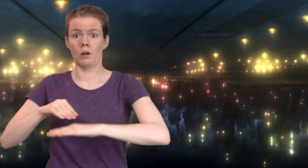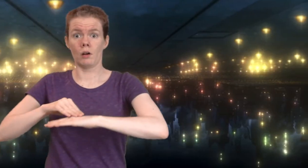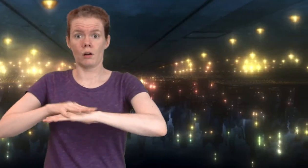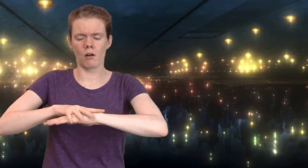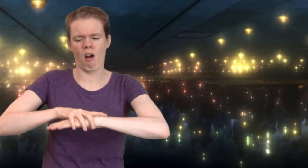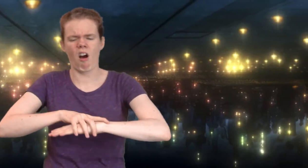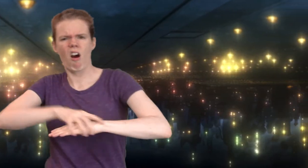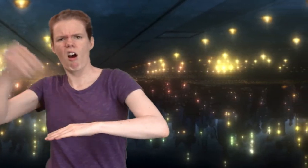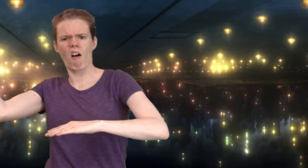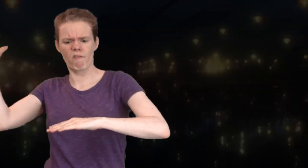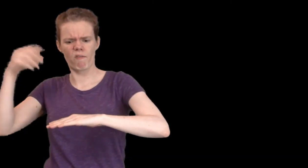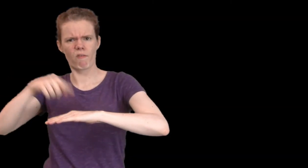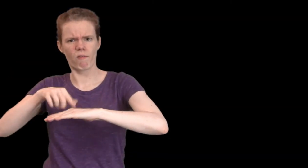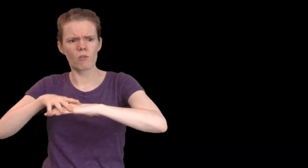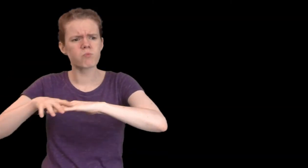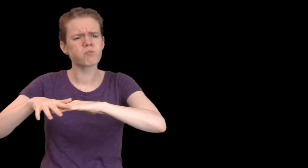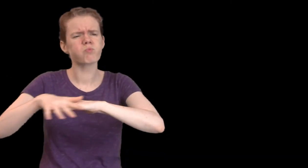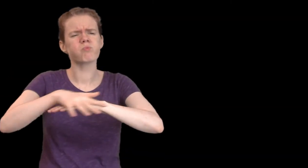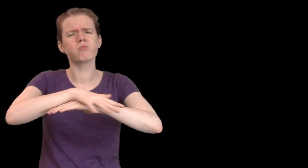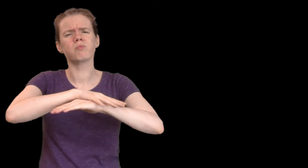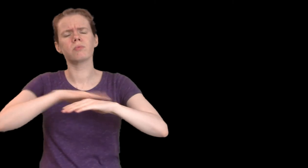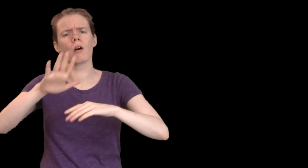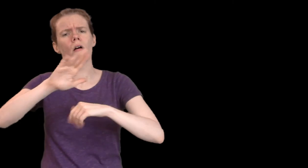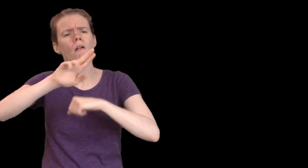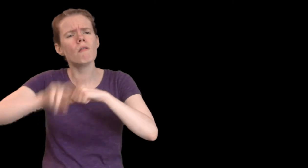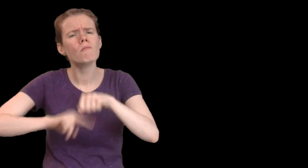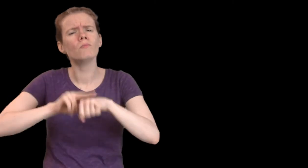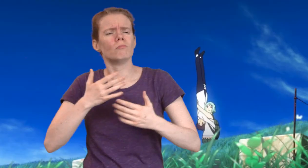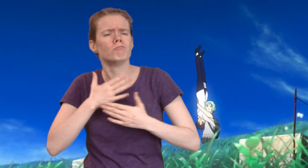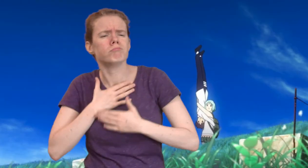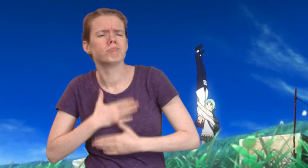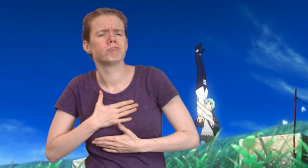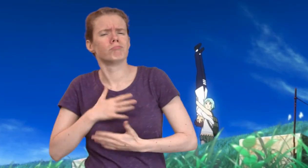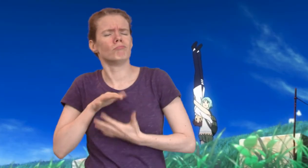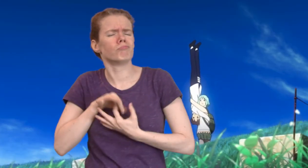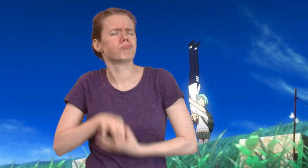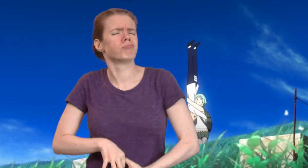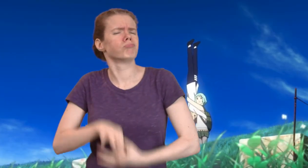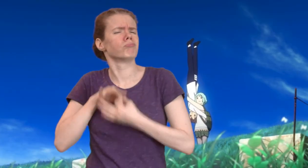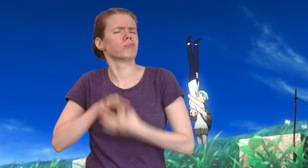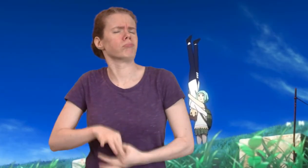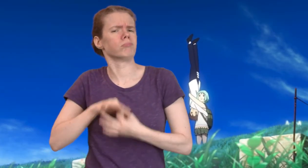The earth (culture) beneath casts off its covering. Nature is revealed: the holistic human being.